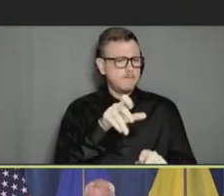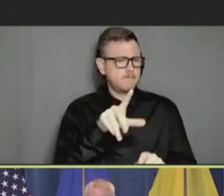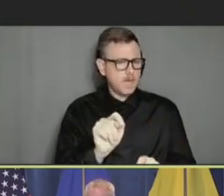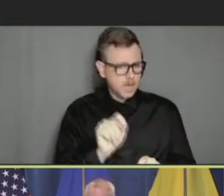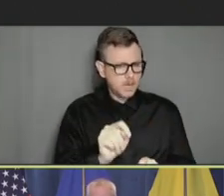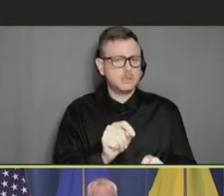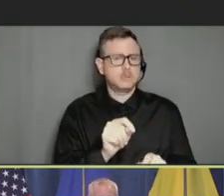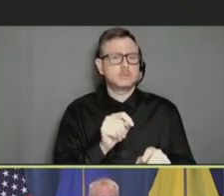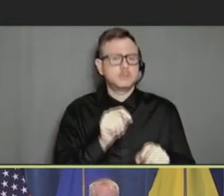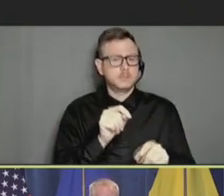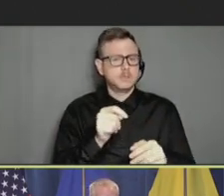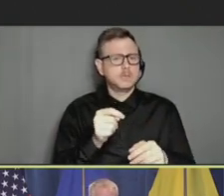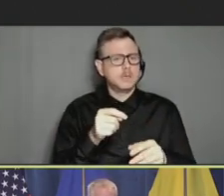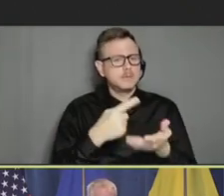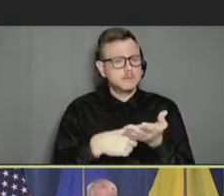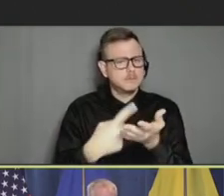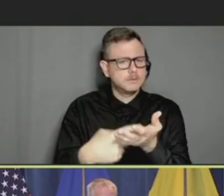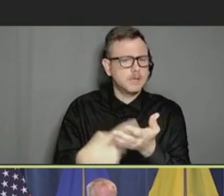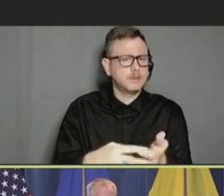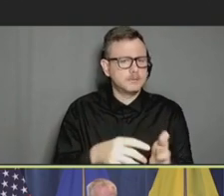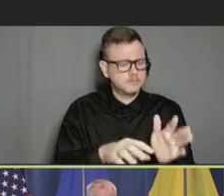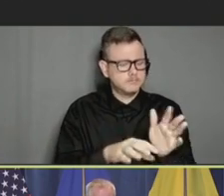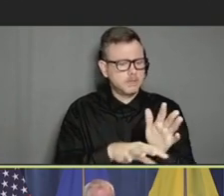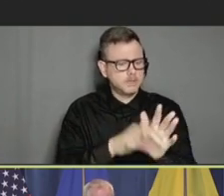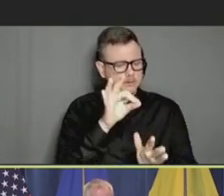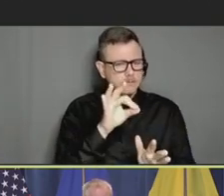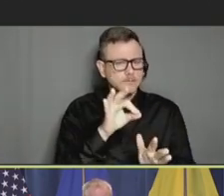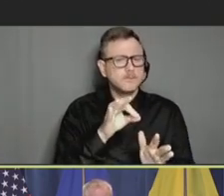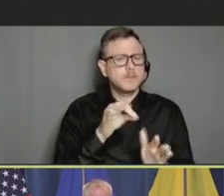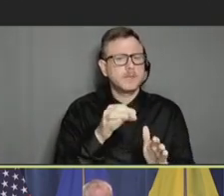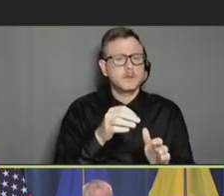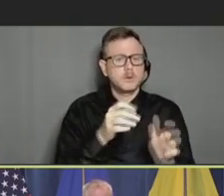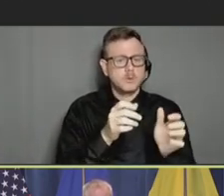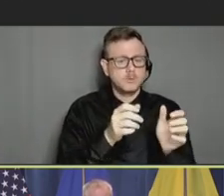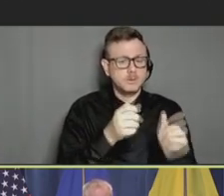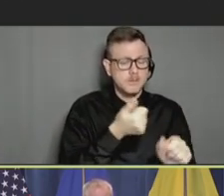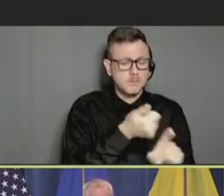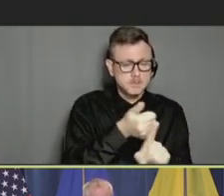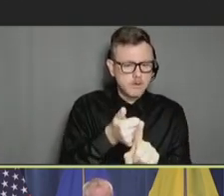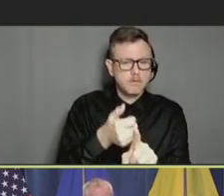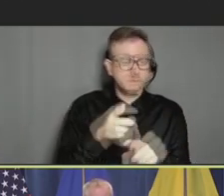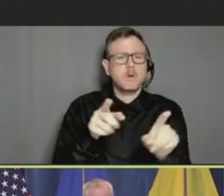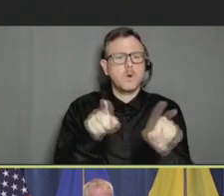from the federal partners as well as with them. And then we have summary and interpretation